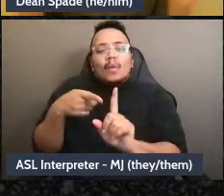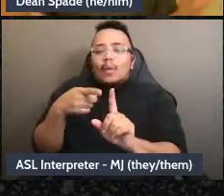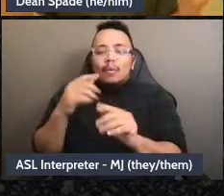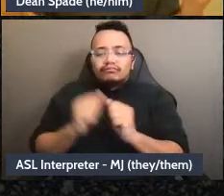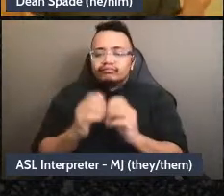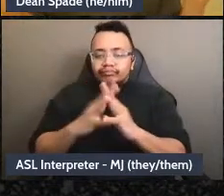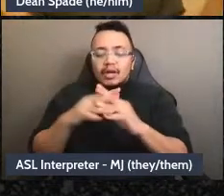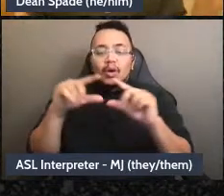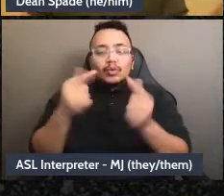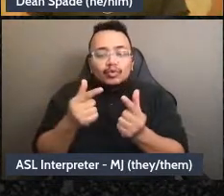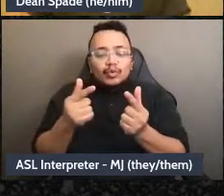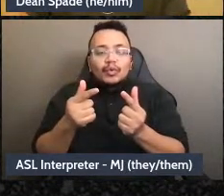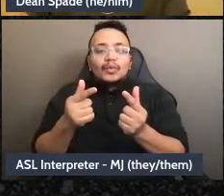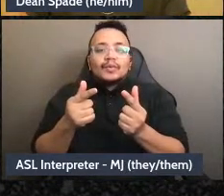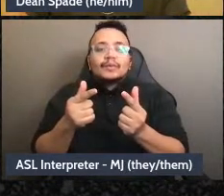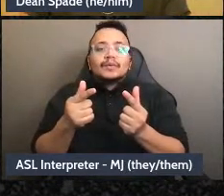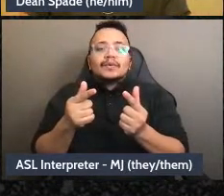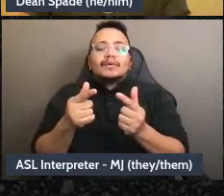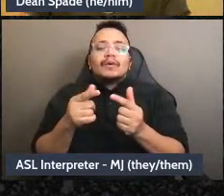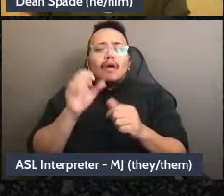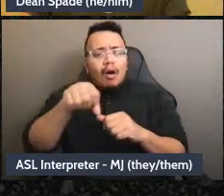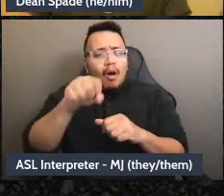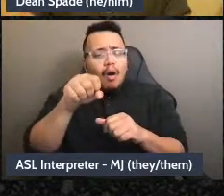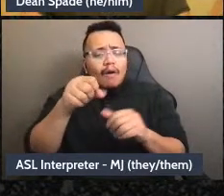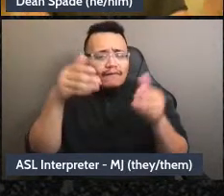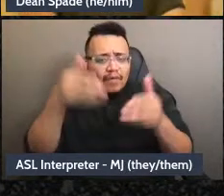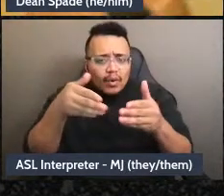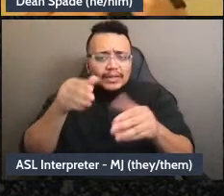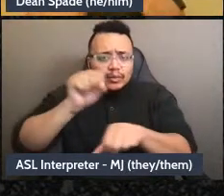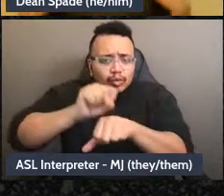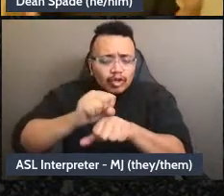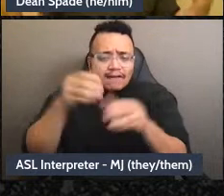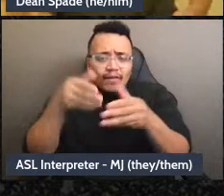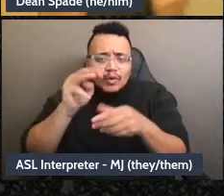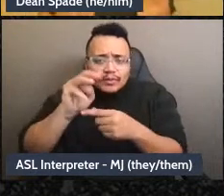what's what we do out there to being like and how is it going in here